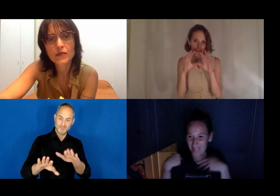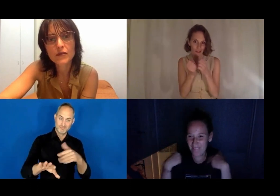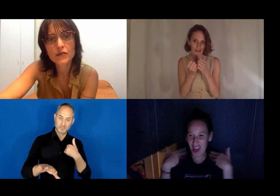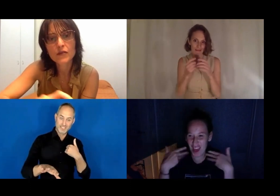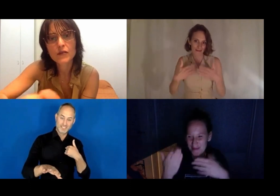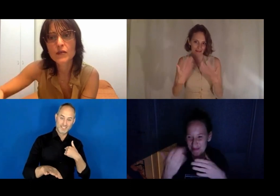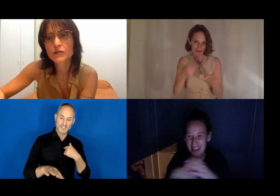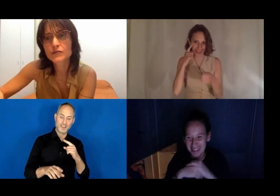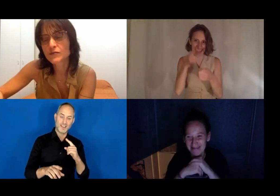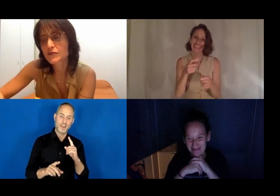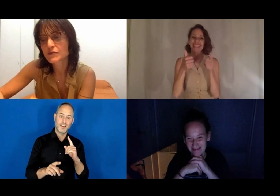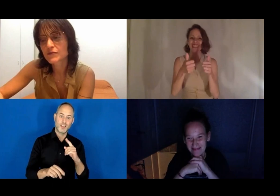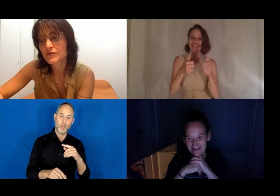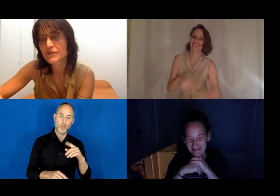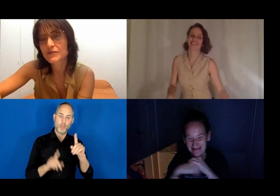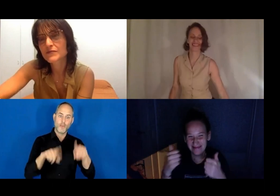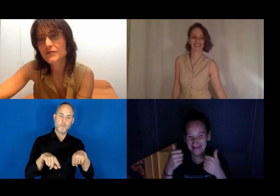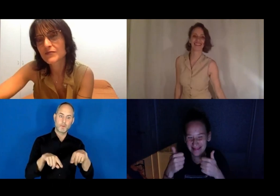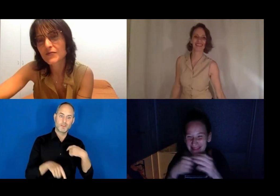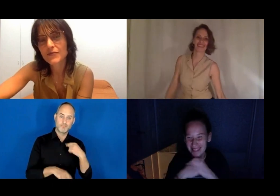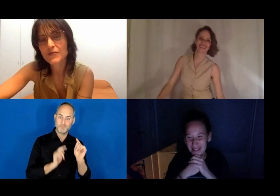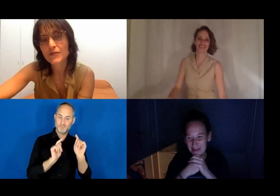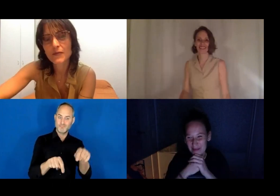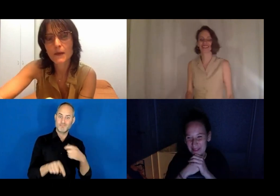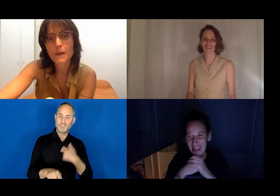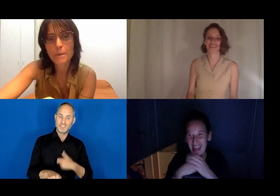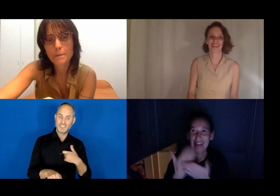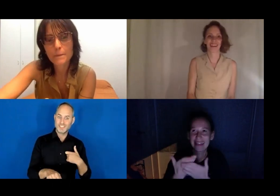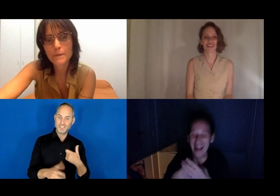Lua: I know.